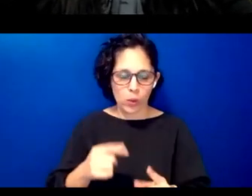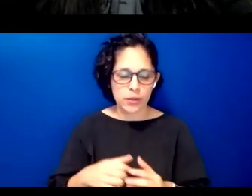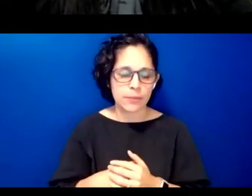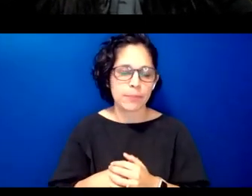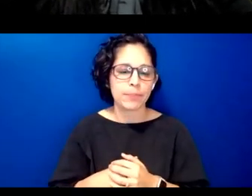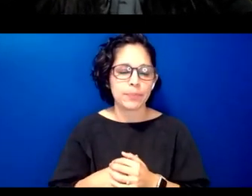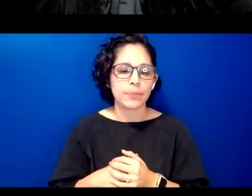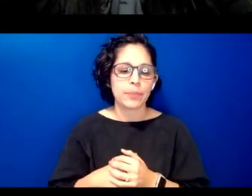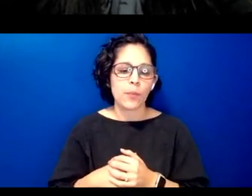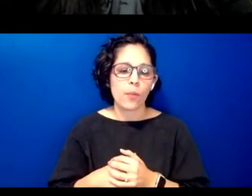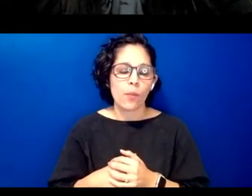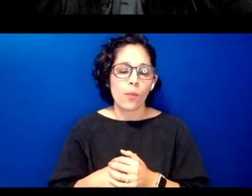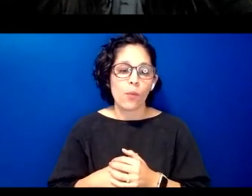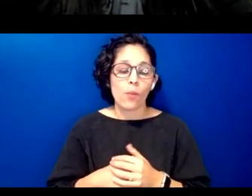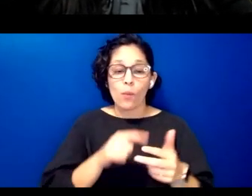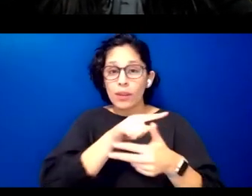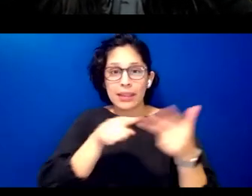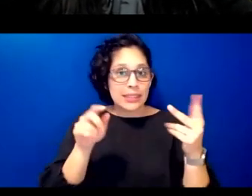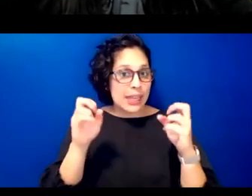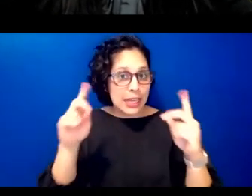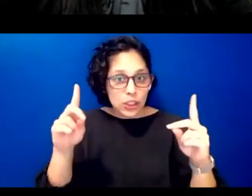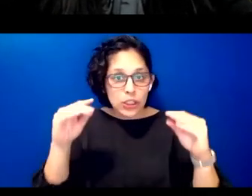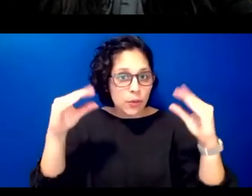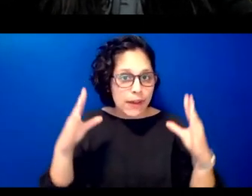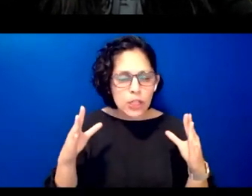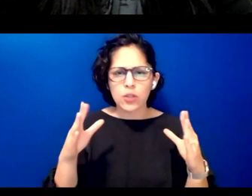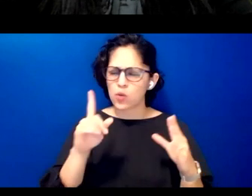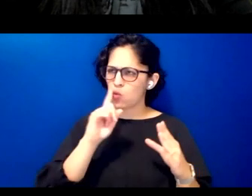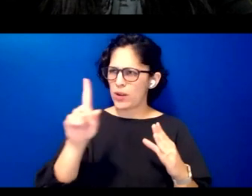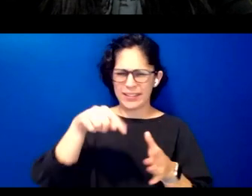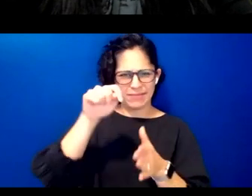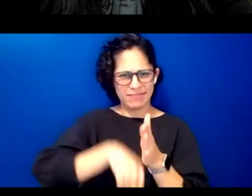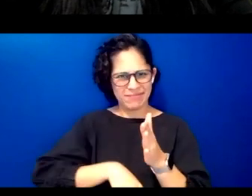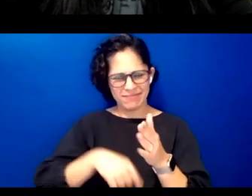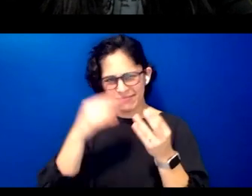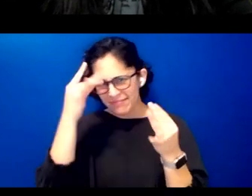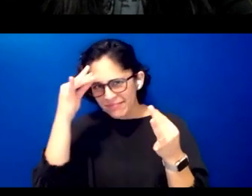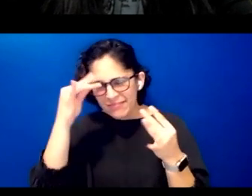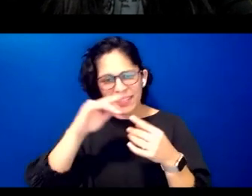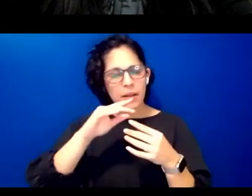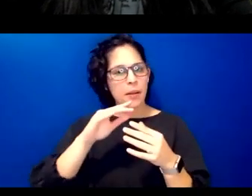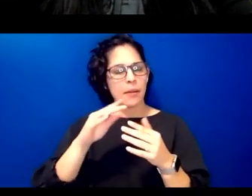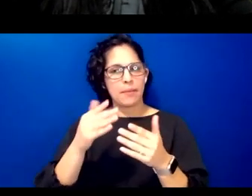scholars help us to think about and think beyond documentation and preservation efforts